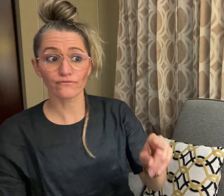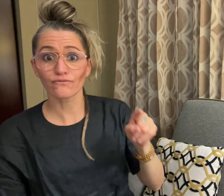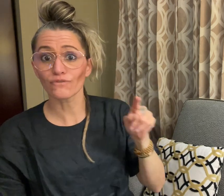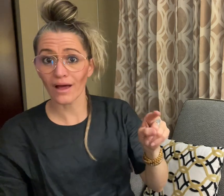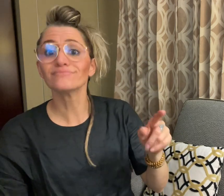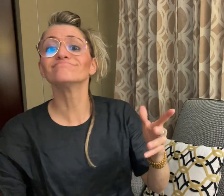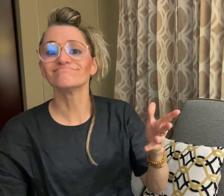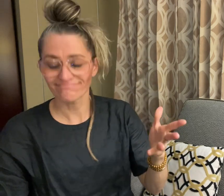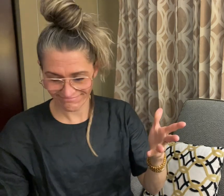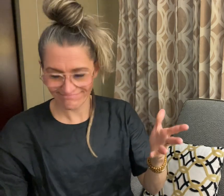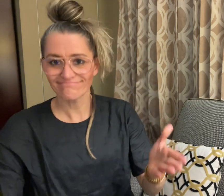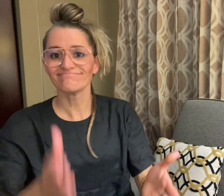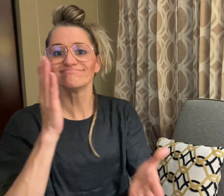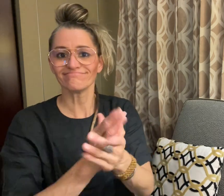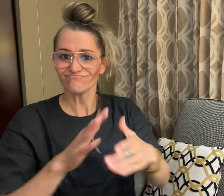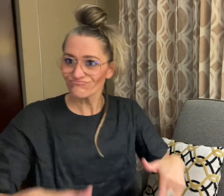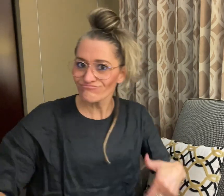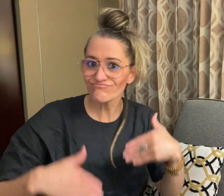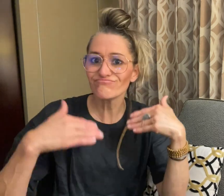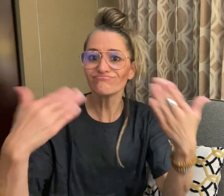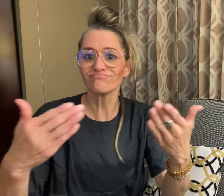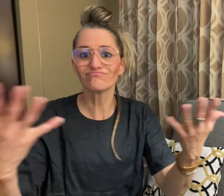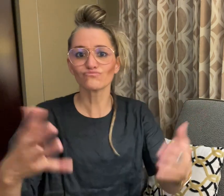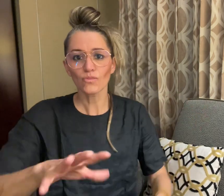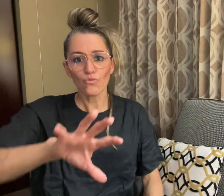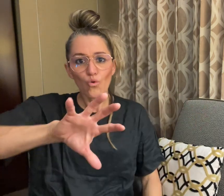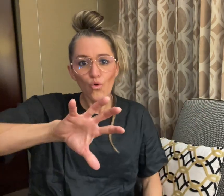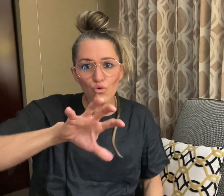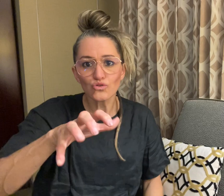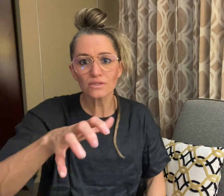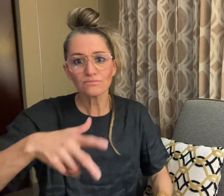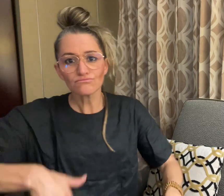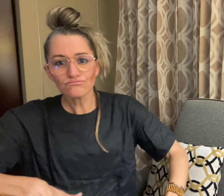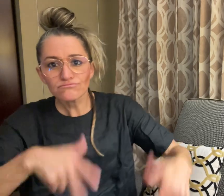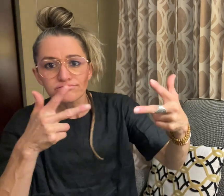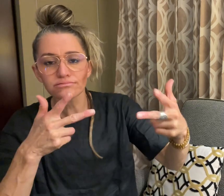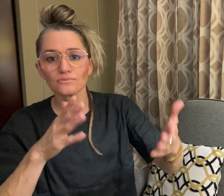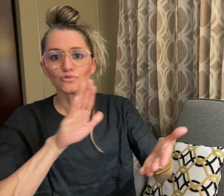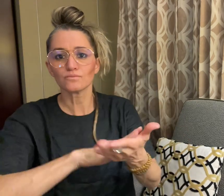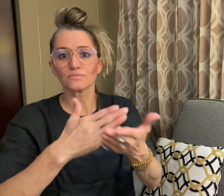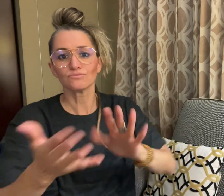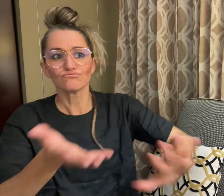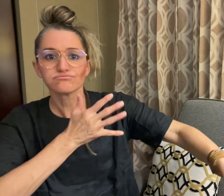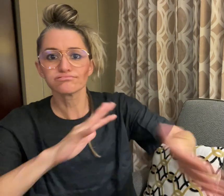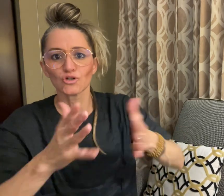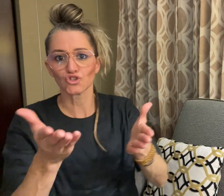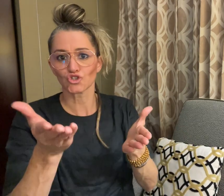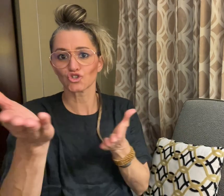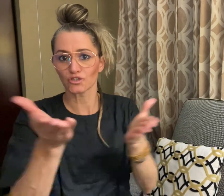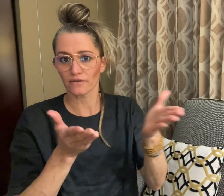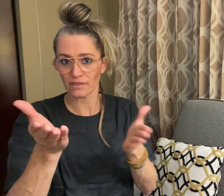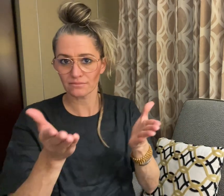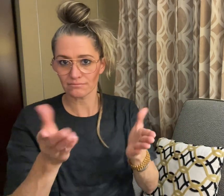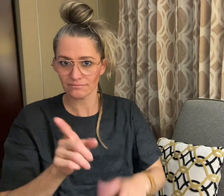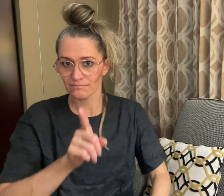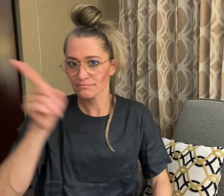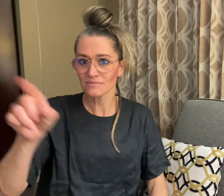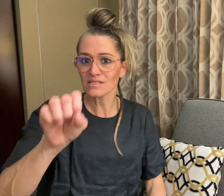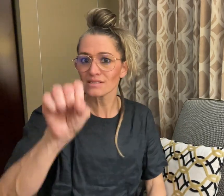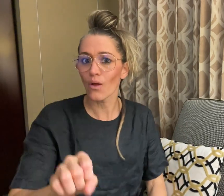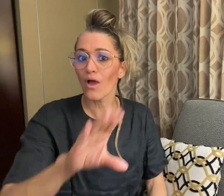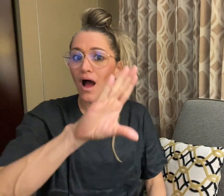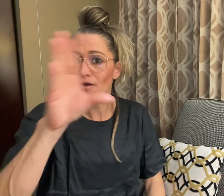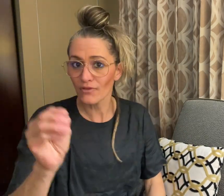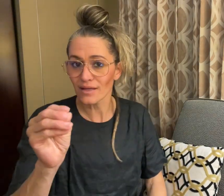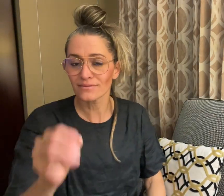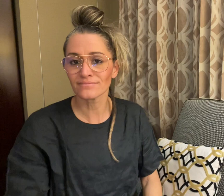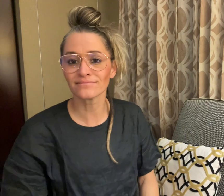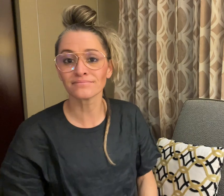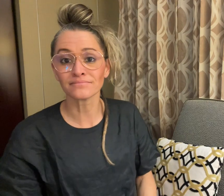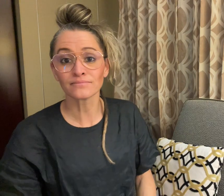will be providing a National Relay Service in South Africa”.